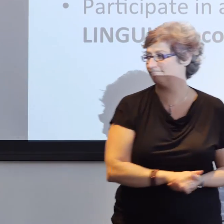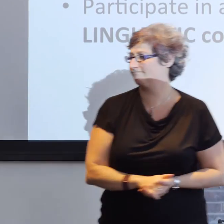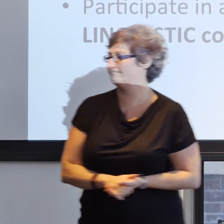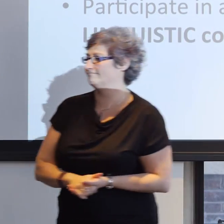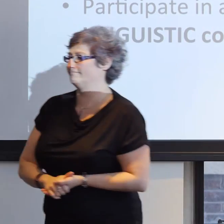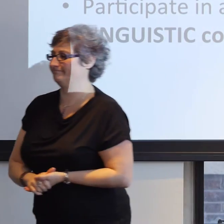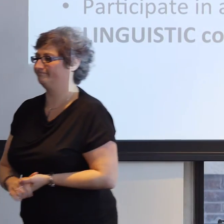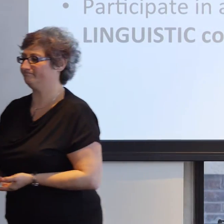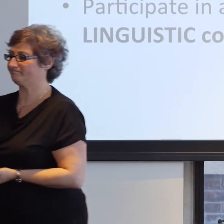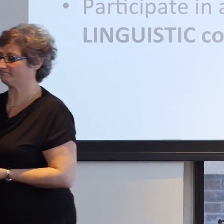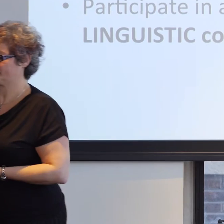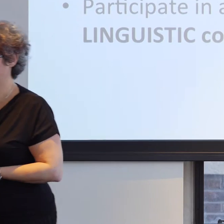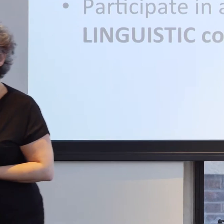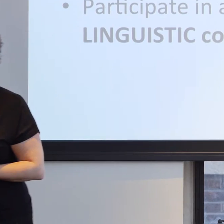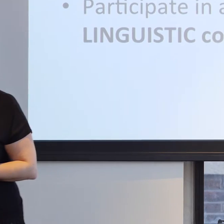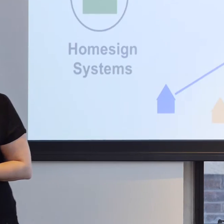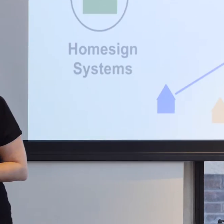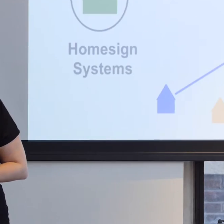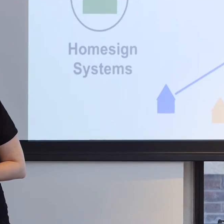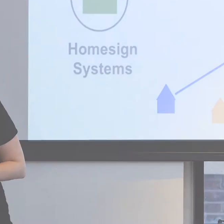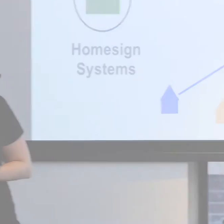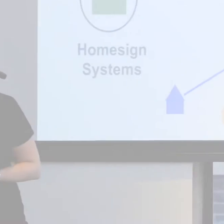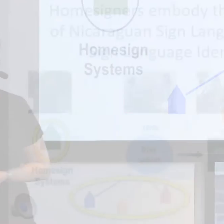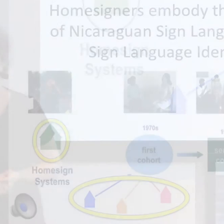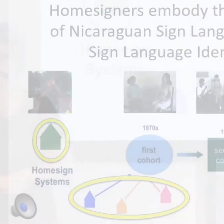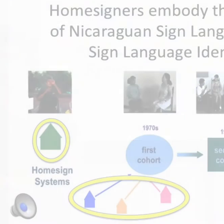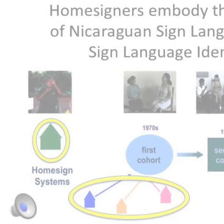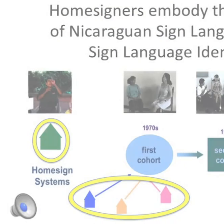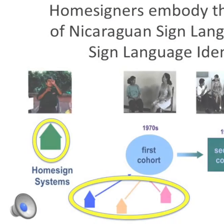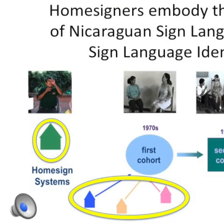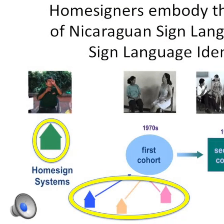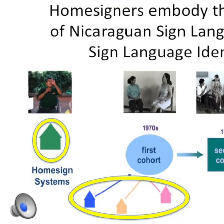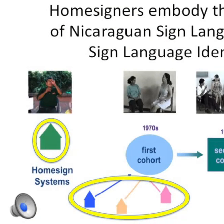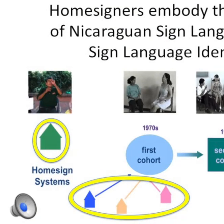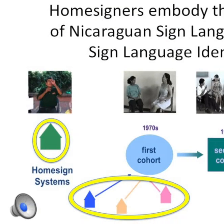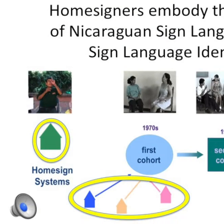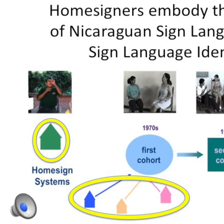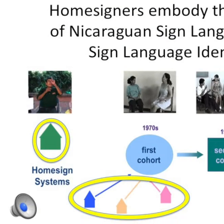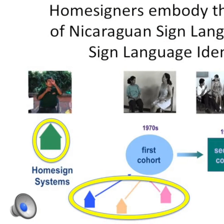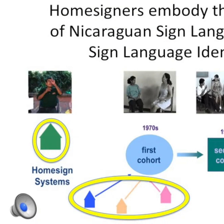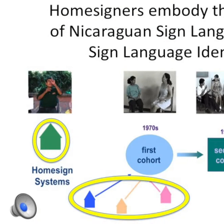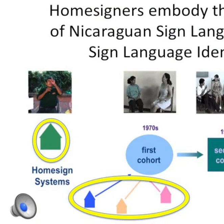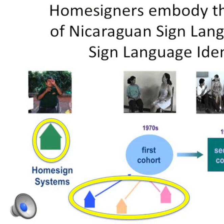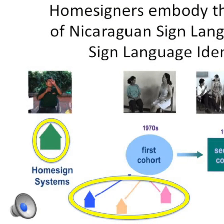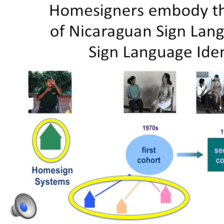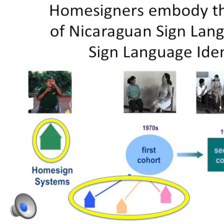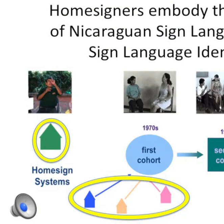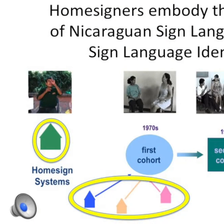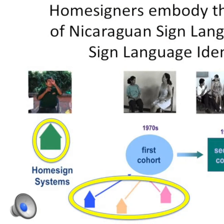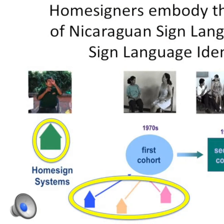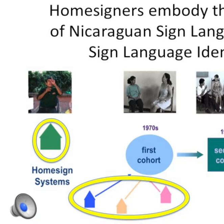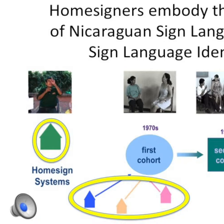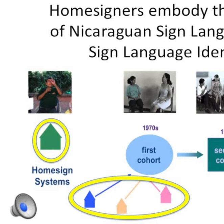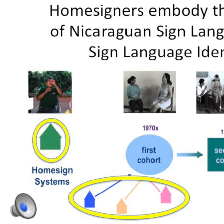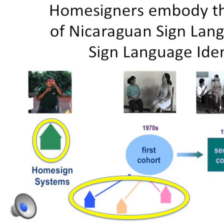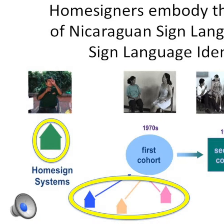to offer any sort of commentary on this. So I feel that given the lack of data available